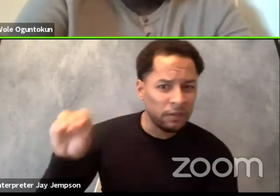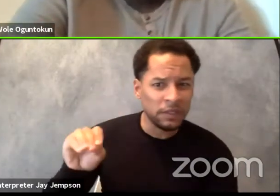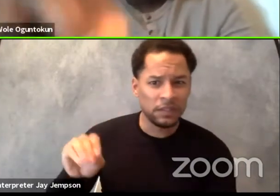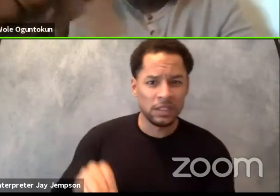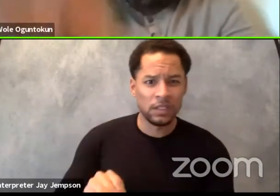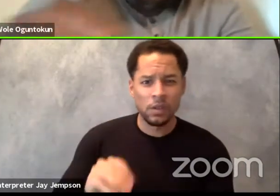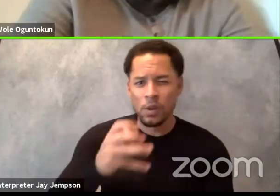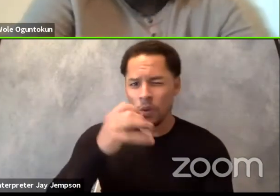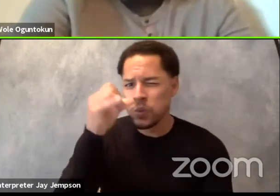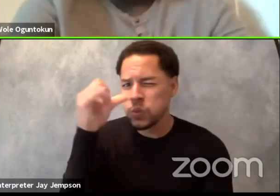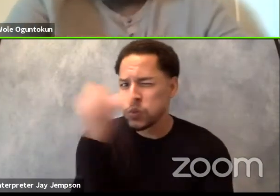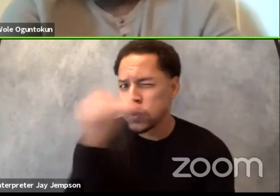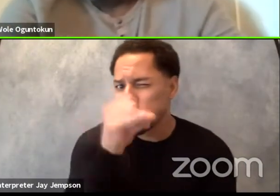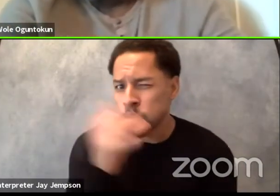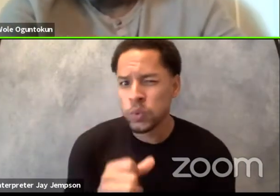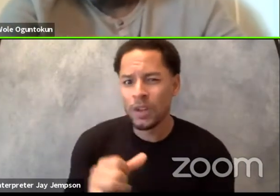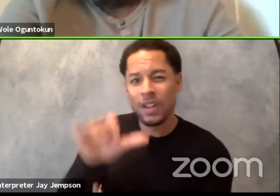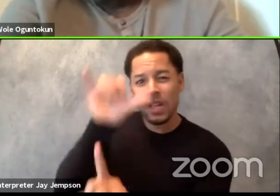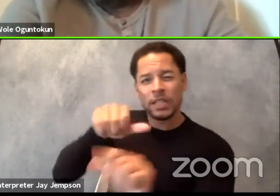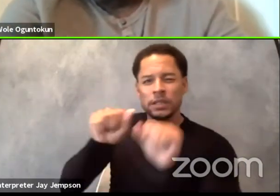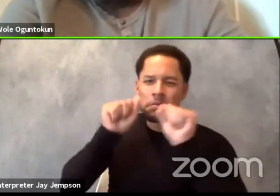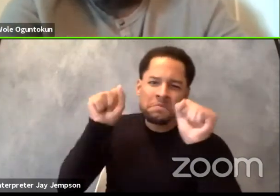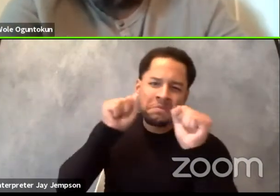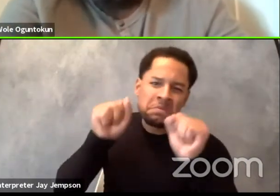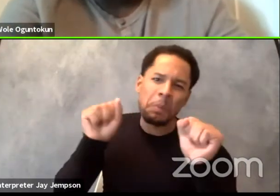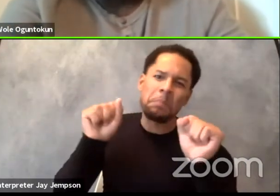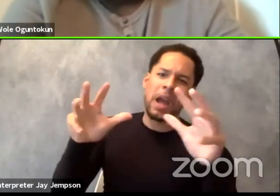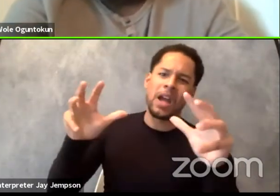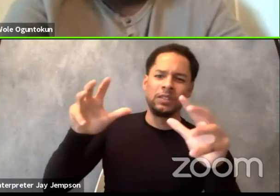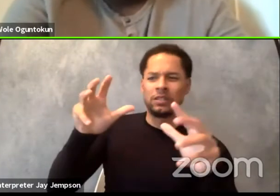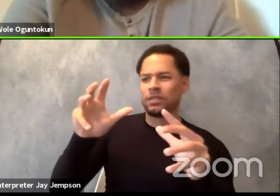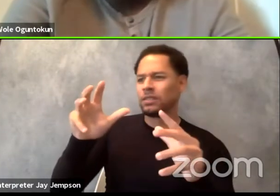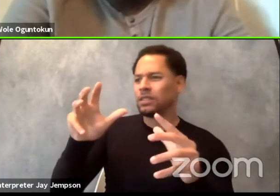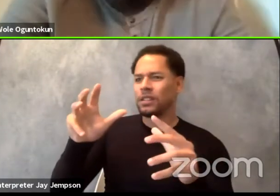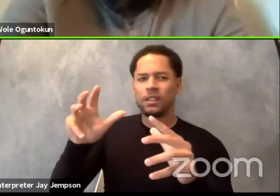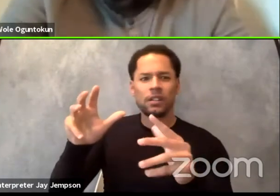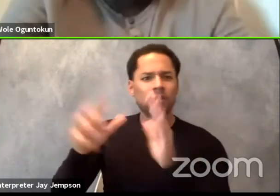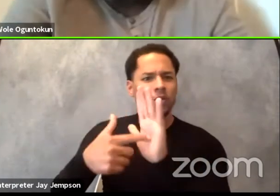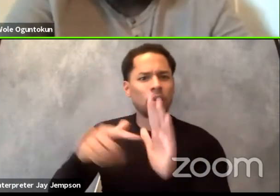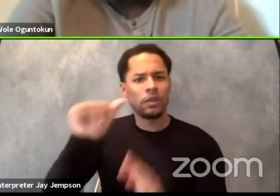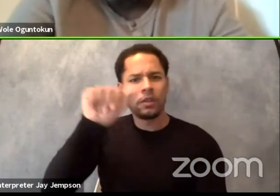That is the magic of Africa. Why do we need one language?